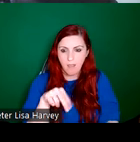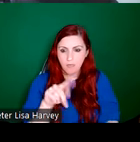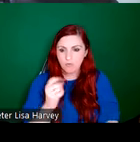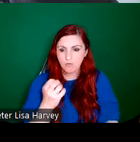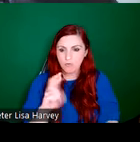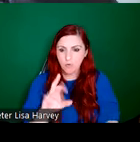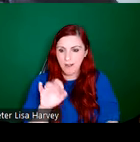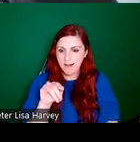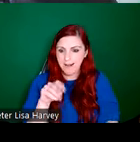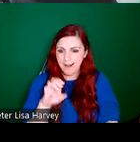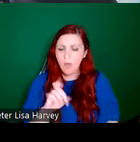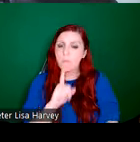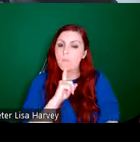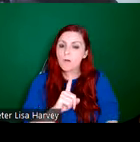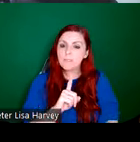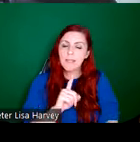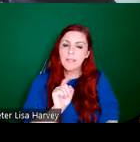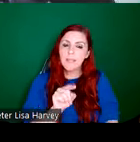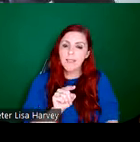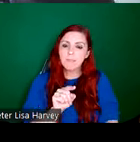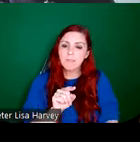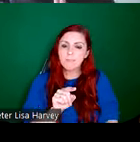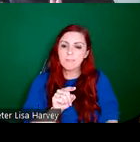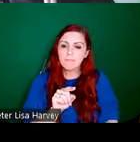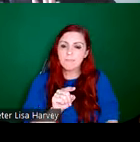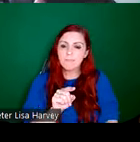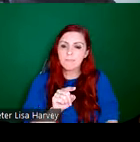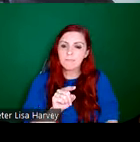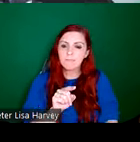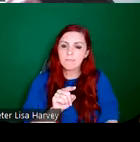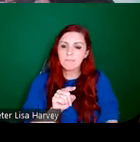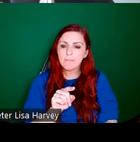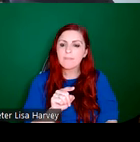Túr Ghloine. But, you know, there is a you know, fine craftsmanship, high